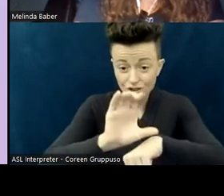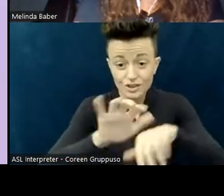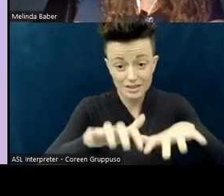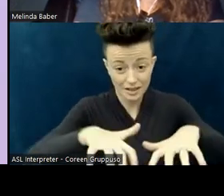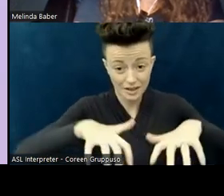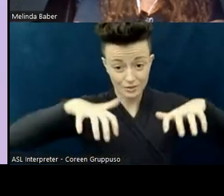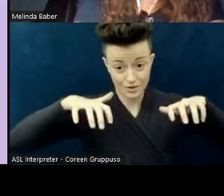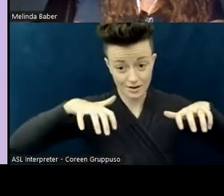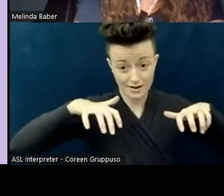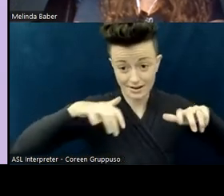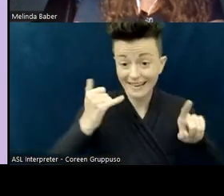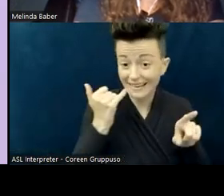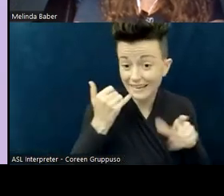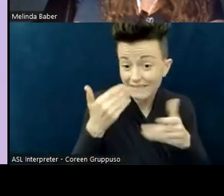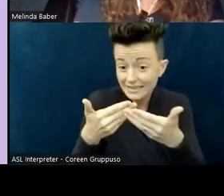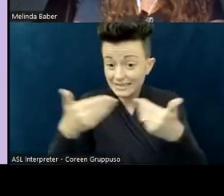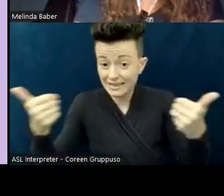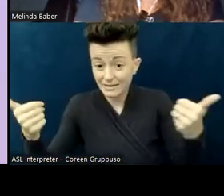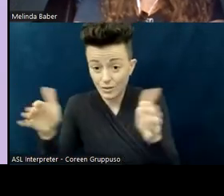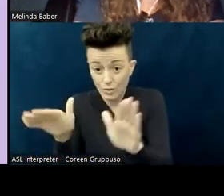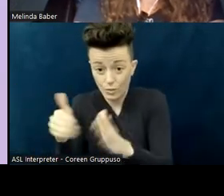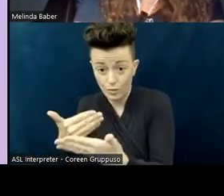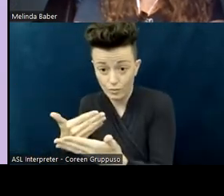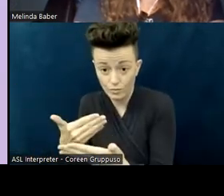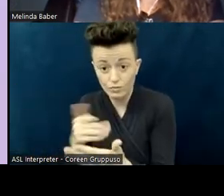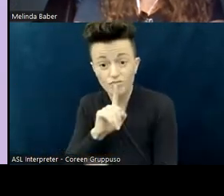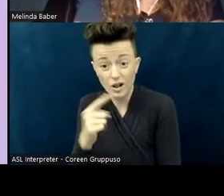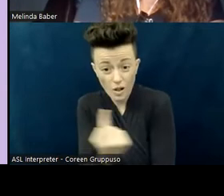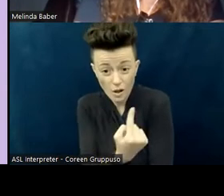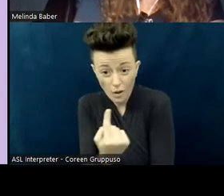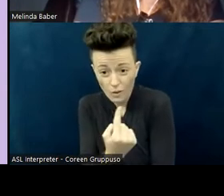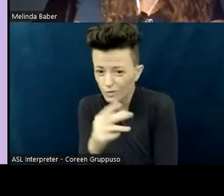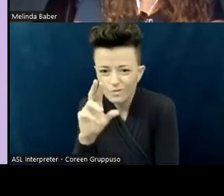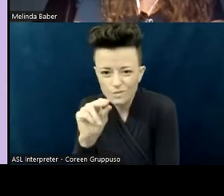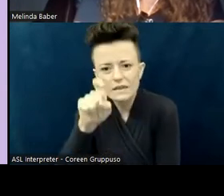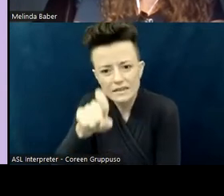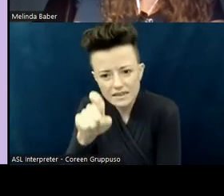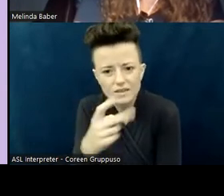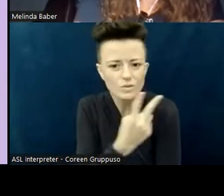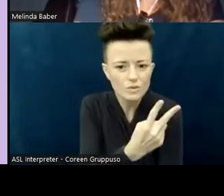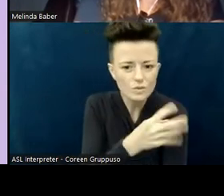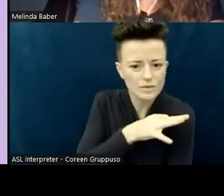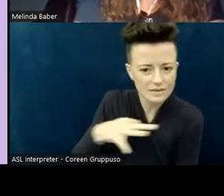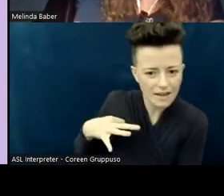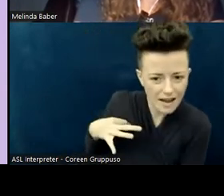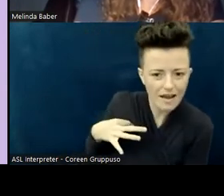and still leaving two unrelated adults in the classroom. That's a lot of heavy staffing that most of us don't have.